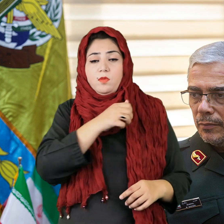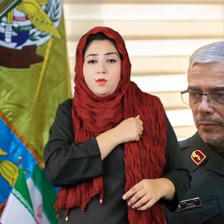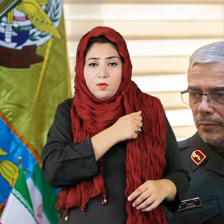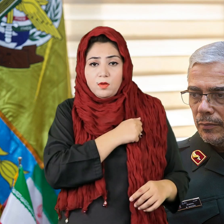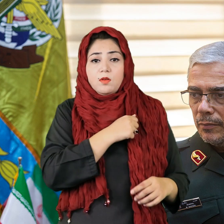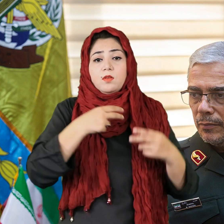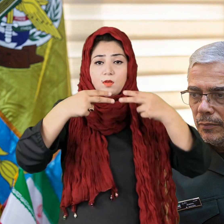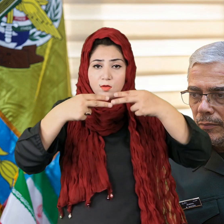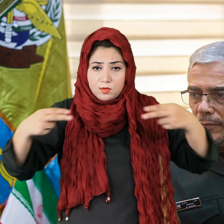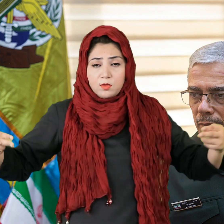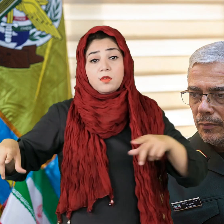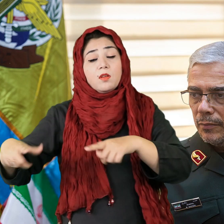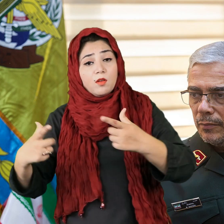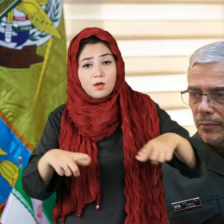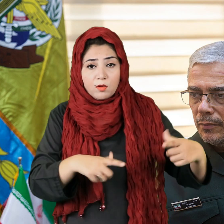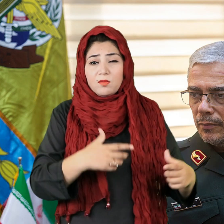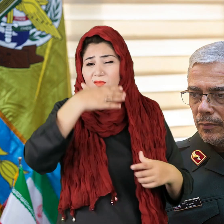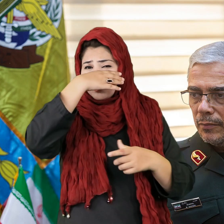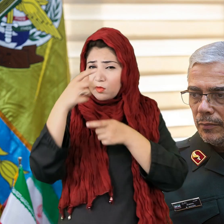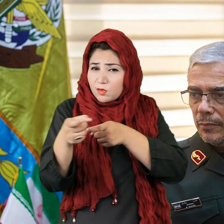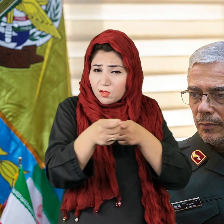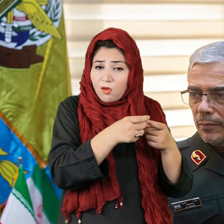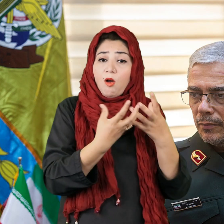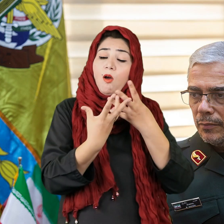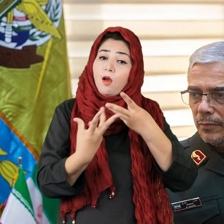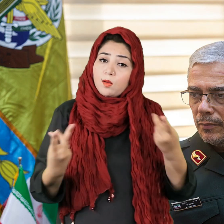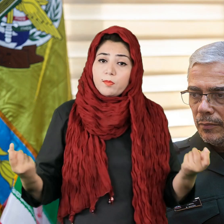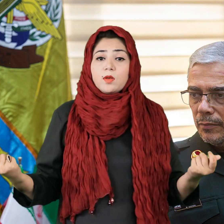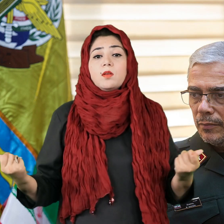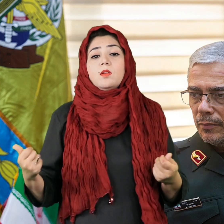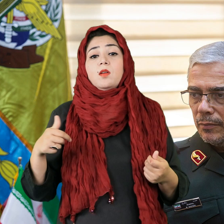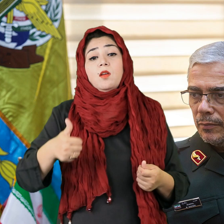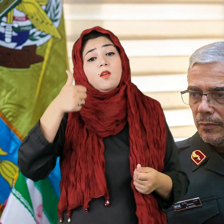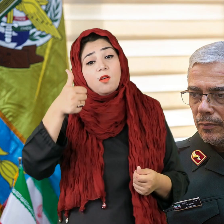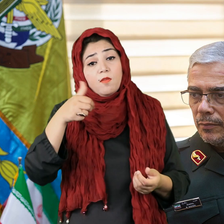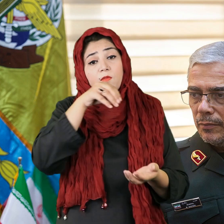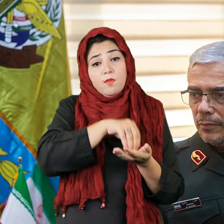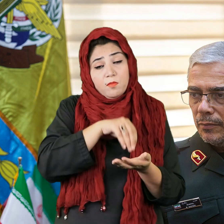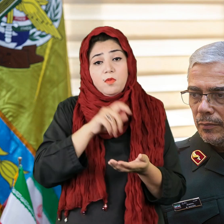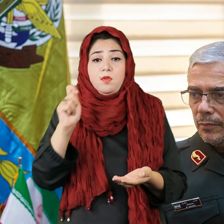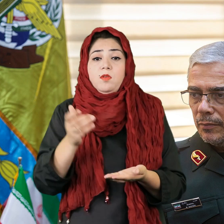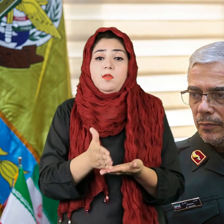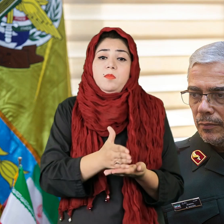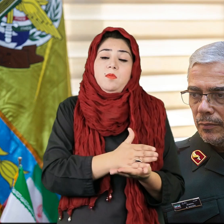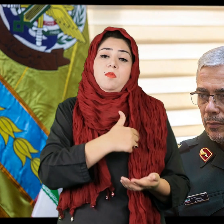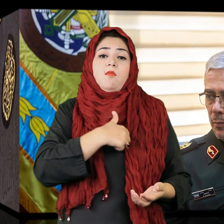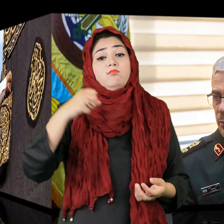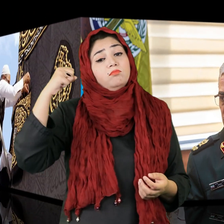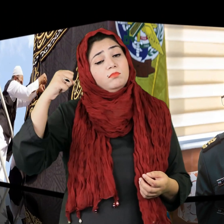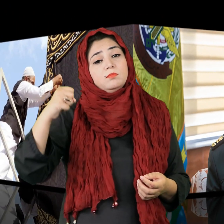They agreed to take concrete steps to combat terrorism along Pakistan's and Iran's borders.